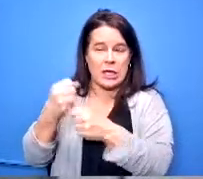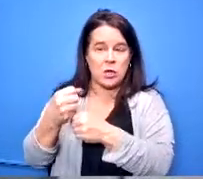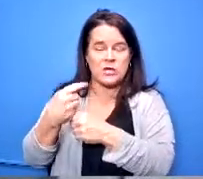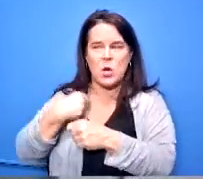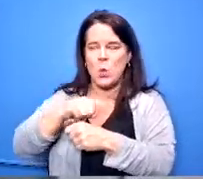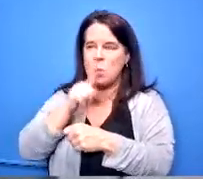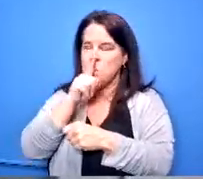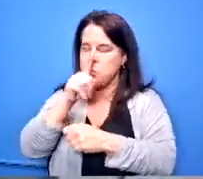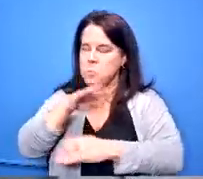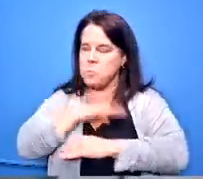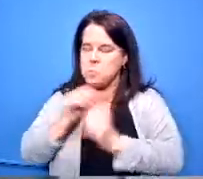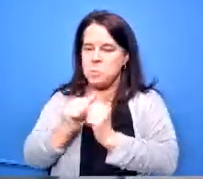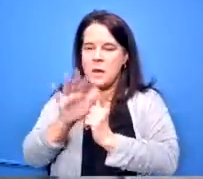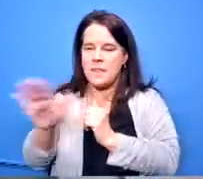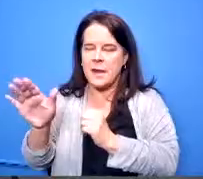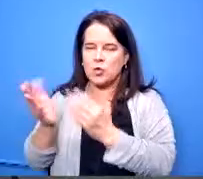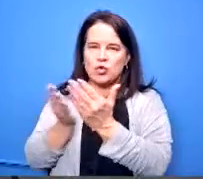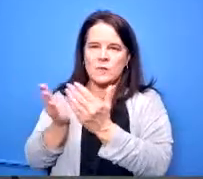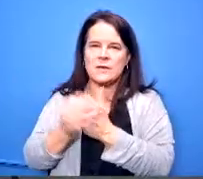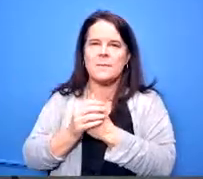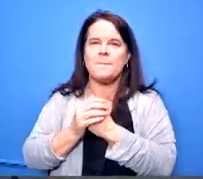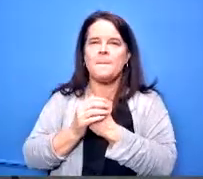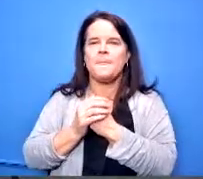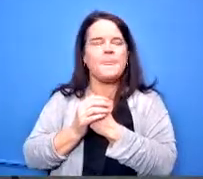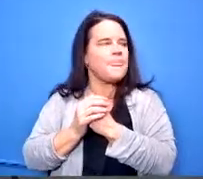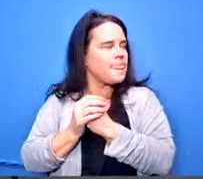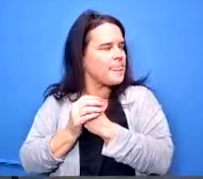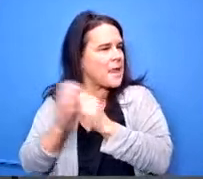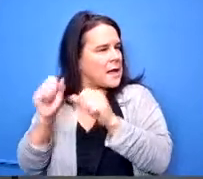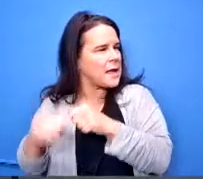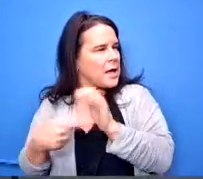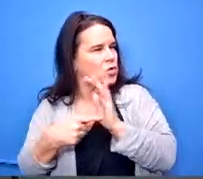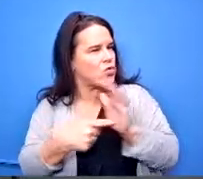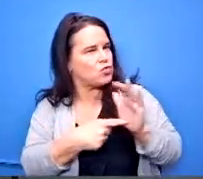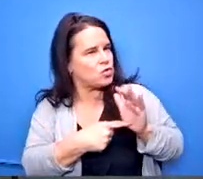okay can you show in that plan if you already weren't planning to just where we were before